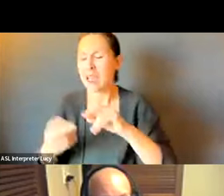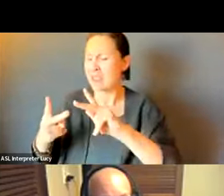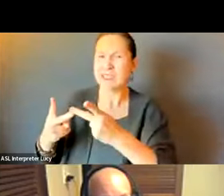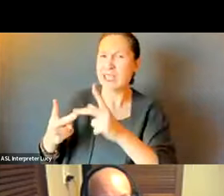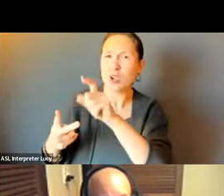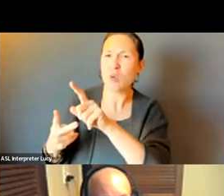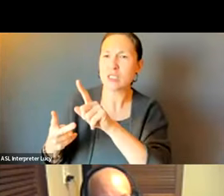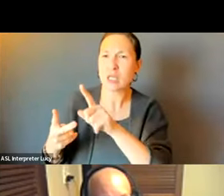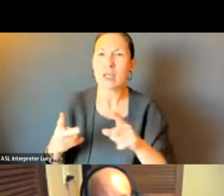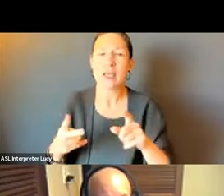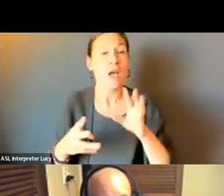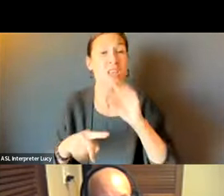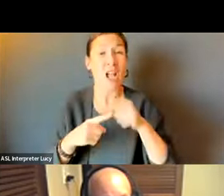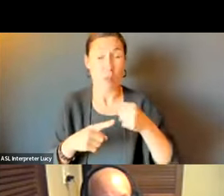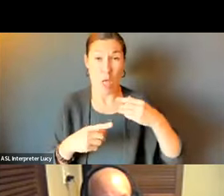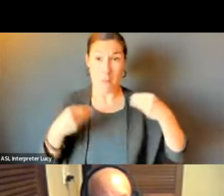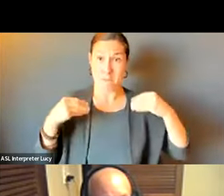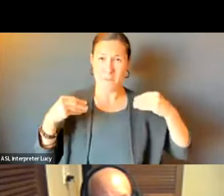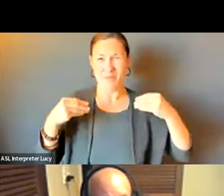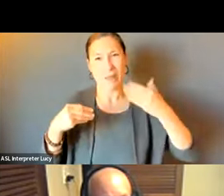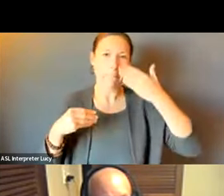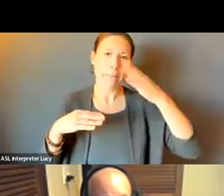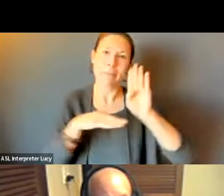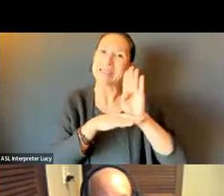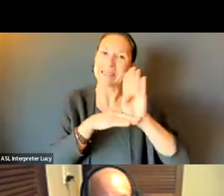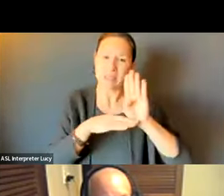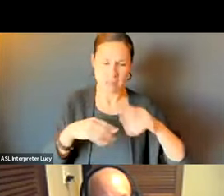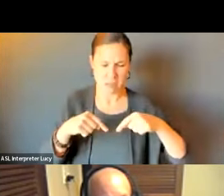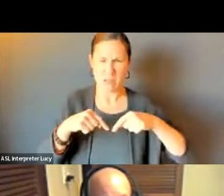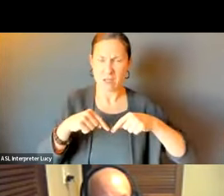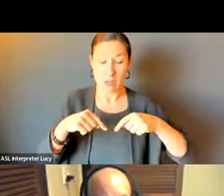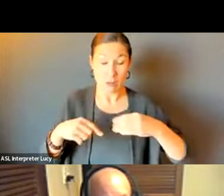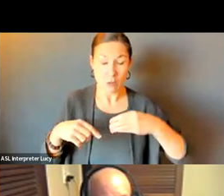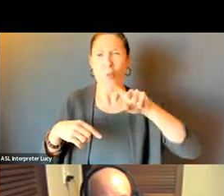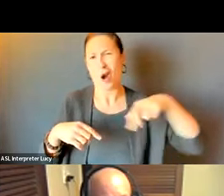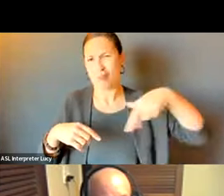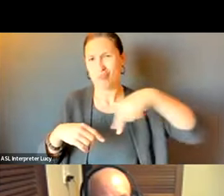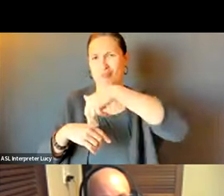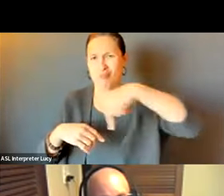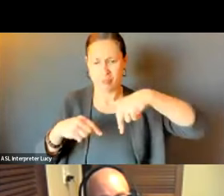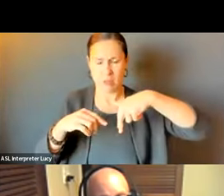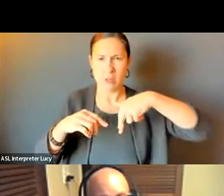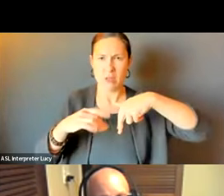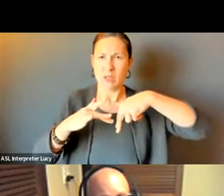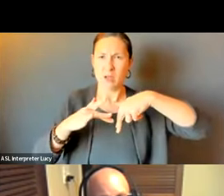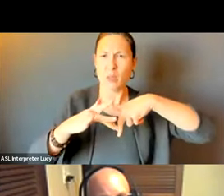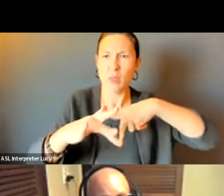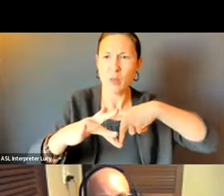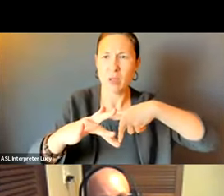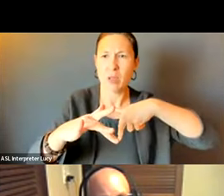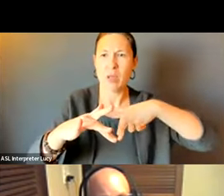AND QUESTION TOO... HOW FAR IS IT BETWEEN THE